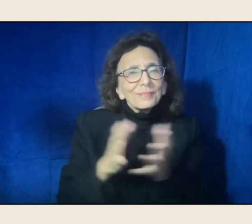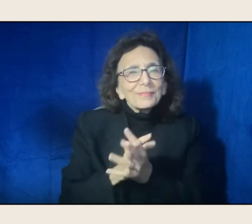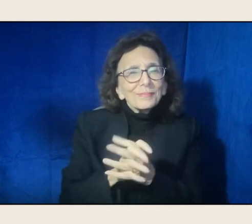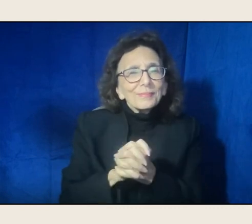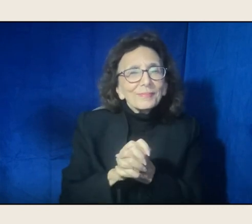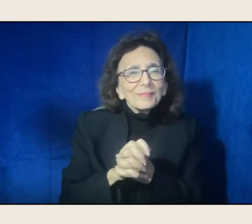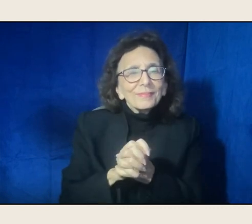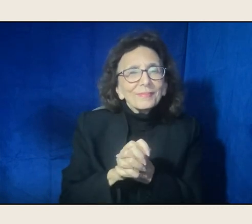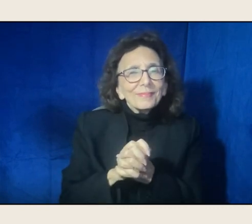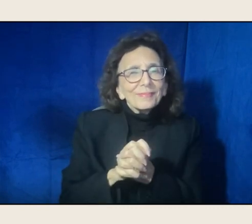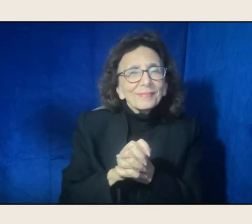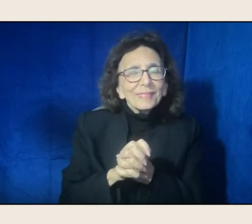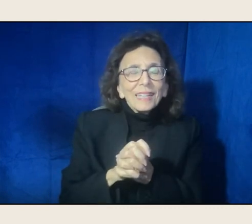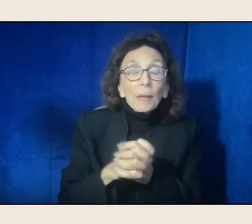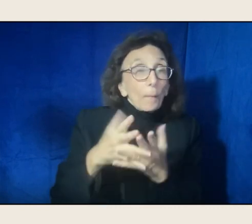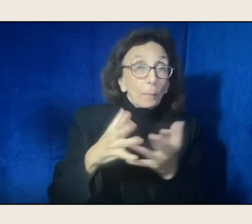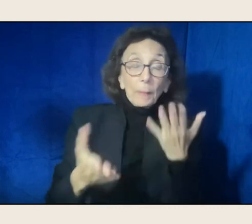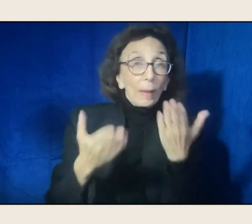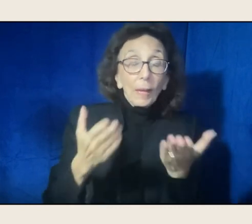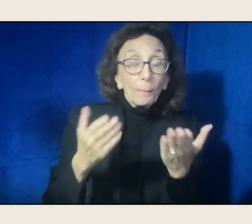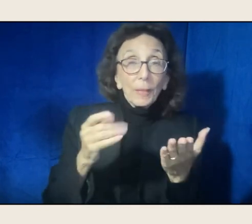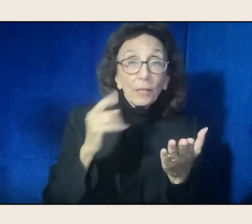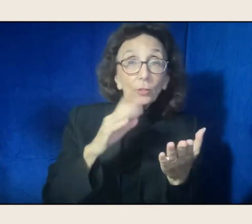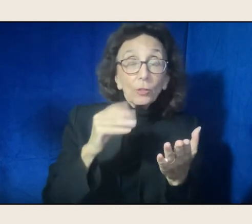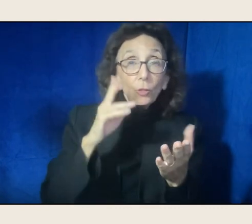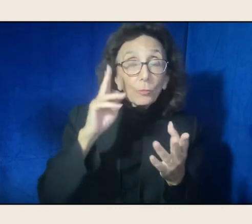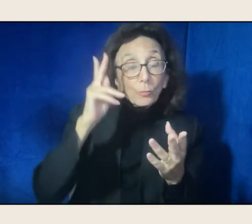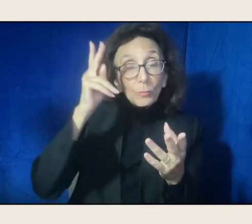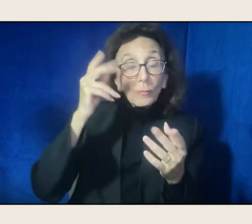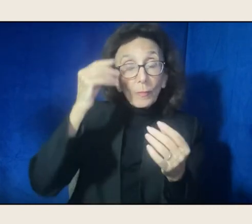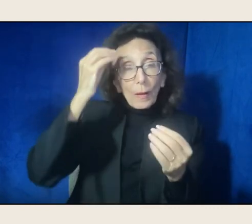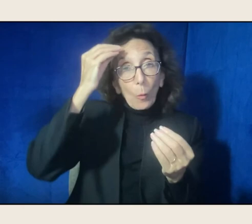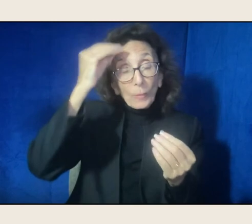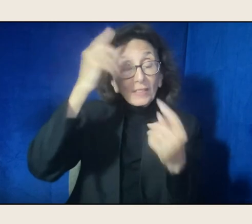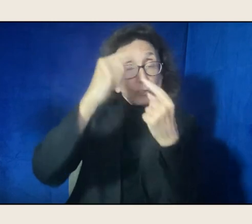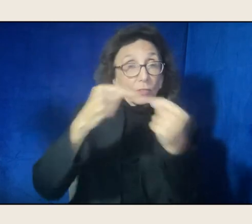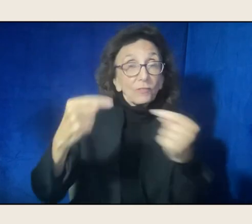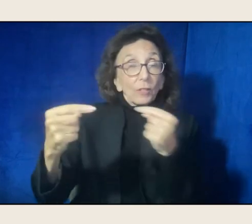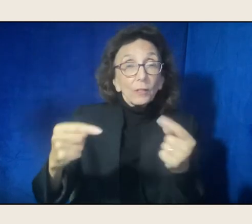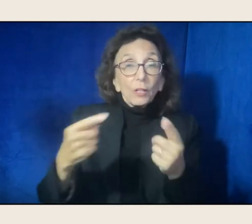and you might have differences, and I like the way she dealt with, we do have differences with each other.